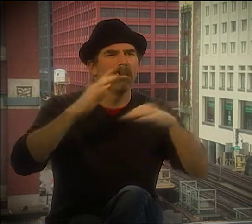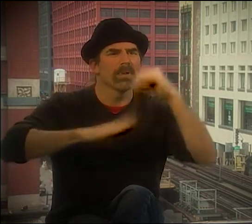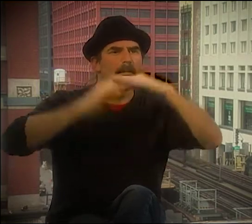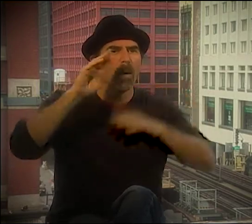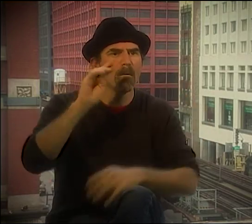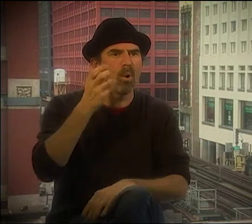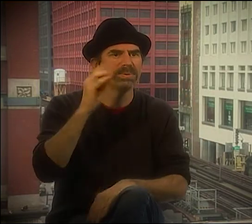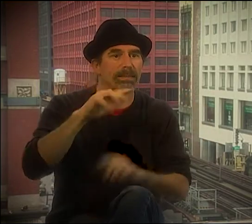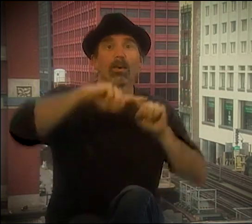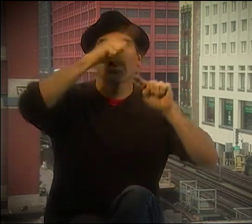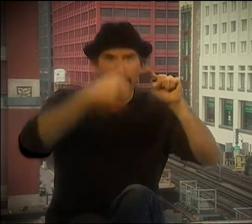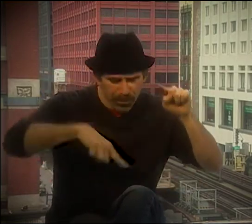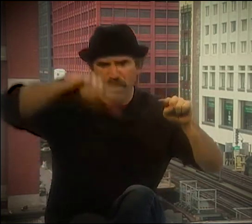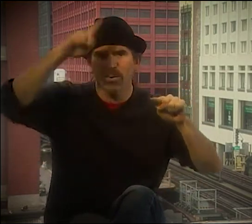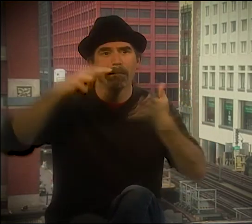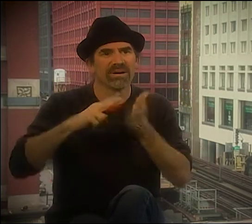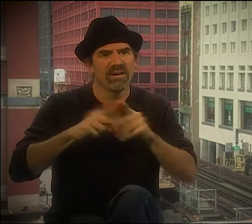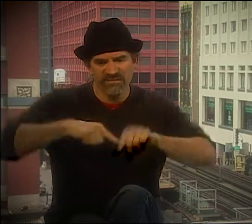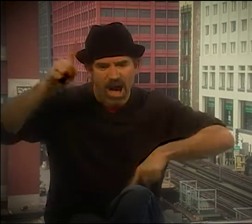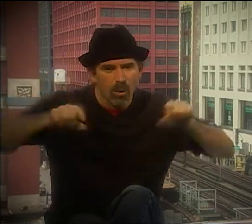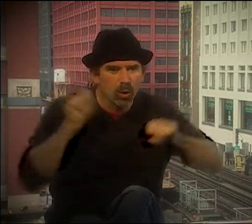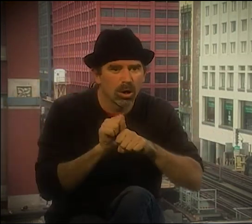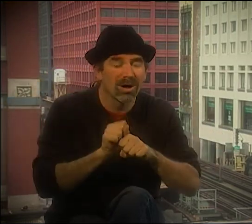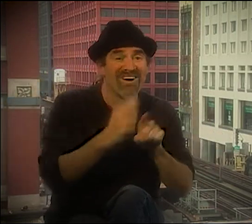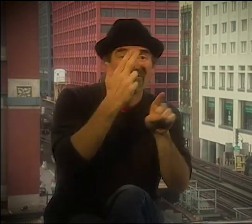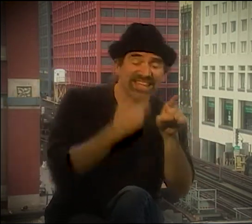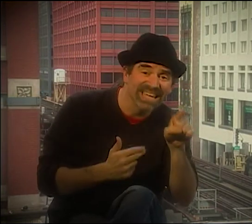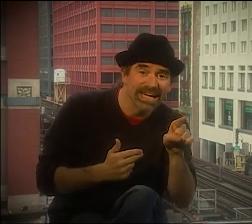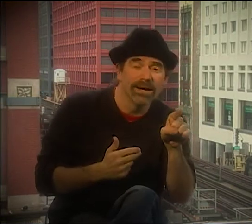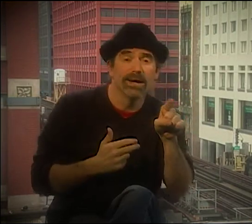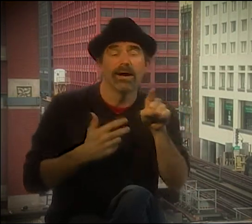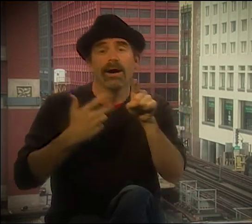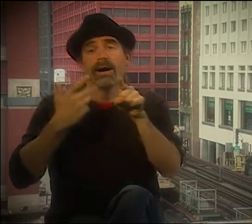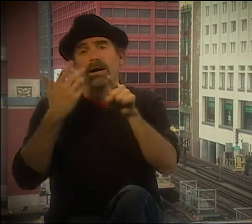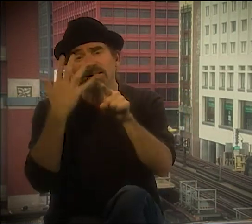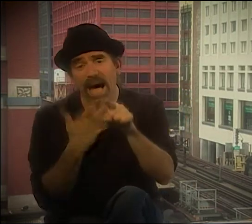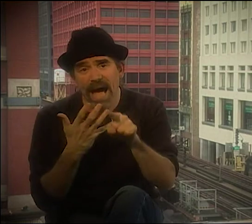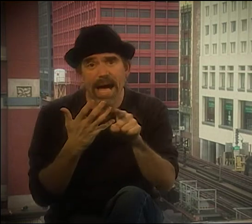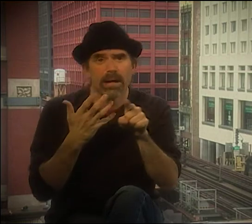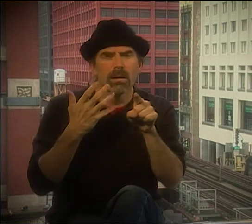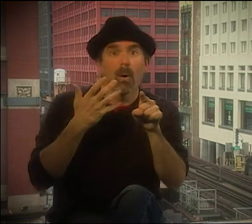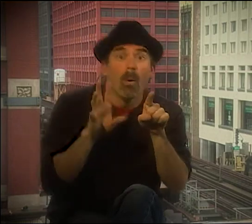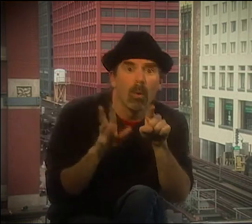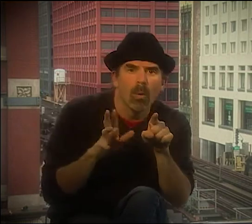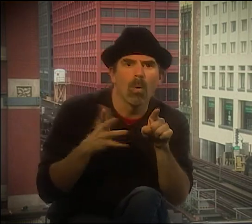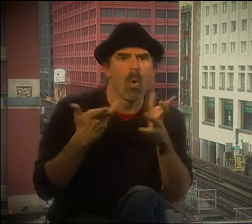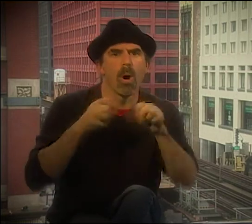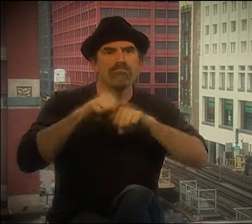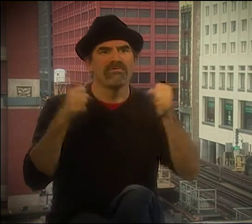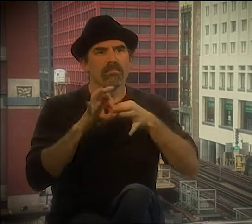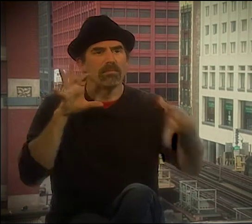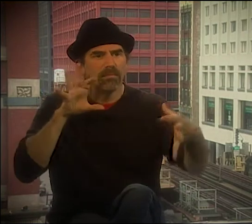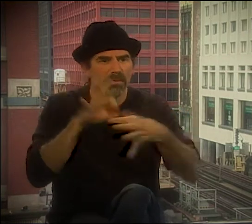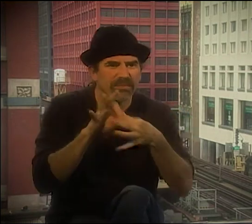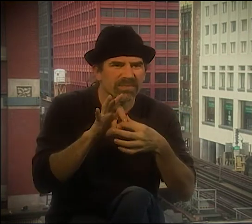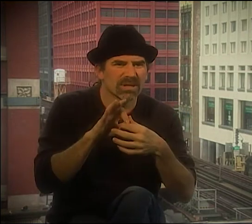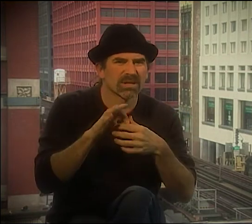I MEAN, IT'S REALLY HARD TO KEEP AN AUDIENCE ENGAGED FOR AN HOUR WHEN YOU HAVE THE SAME SORT OF LEVEL. YOU GOTTA BUILD MOMENTUM.